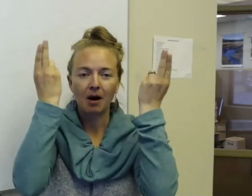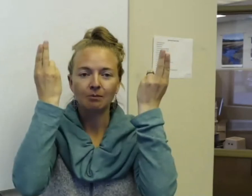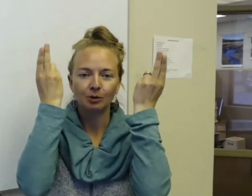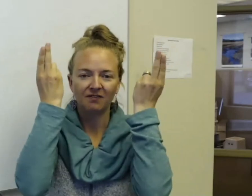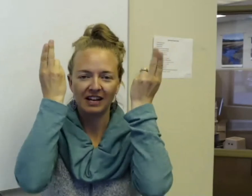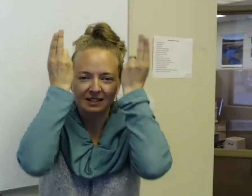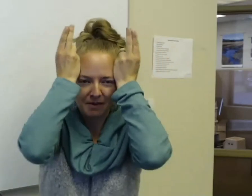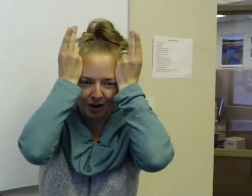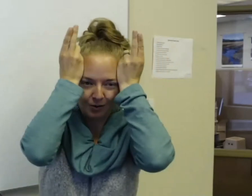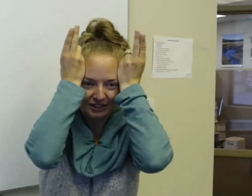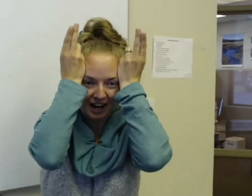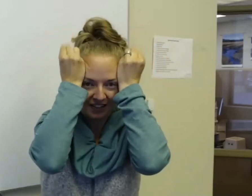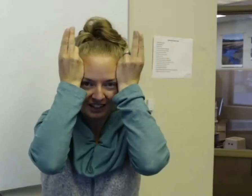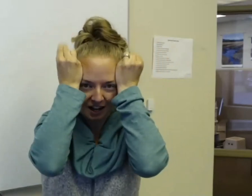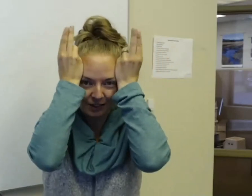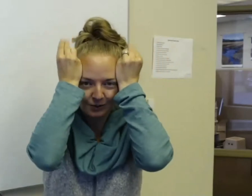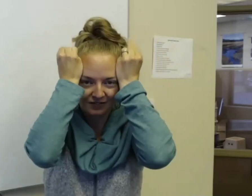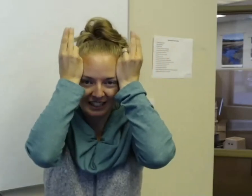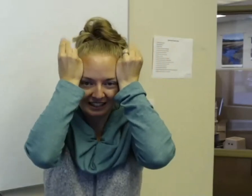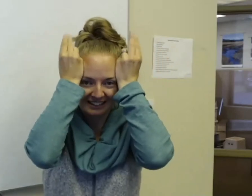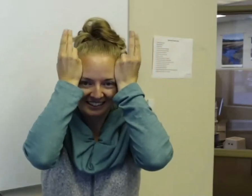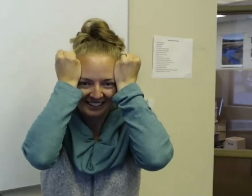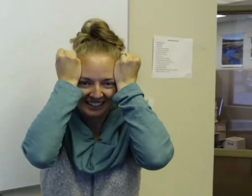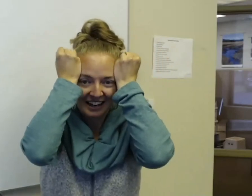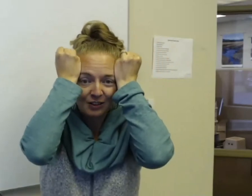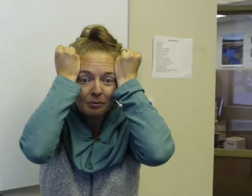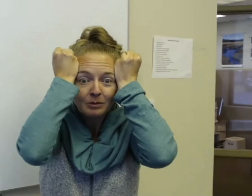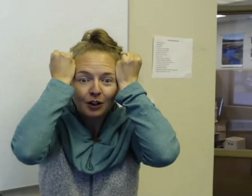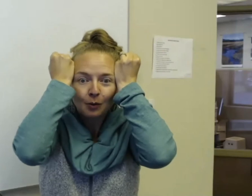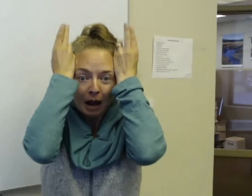be facing backwards, and then tuck those in. And that's sometimes, you know, the rabbit